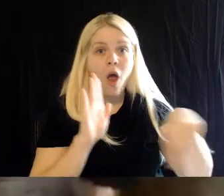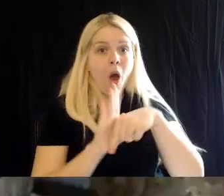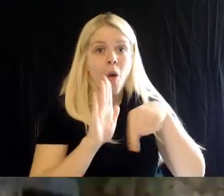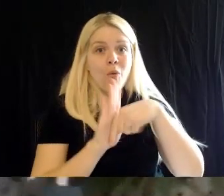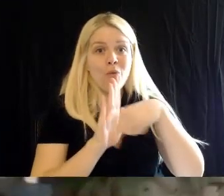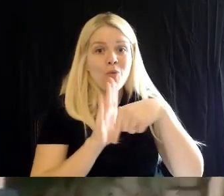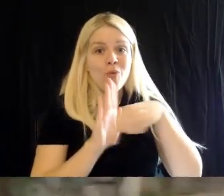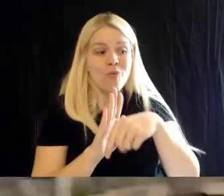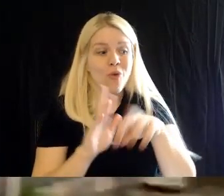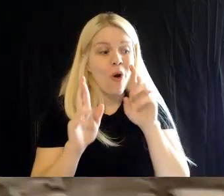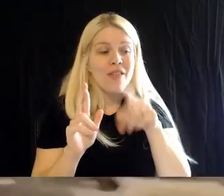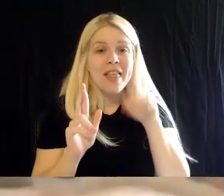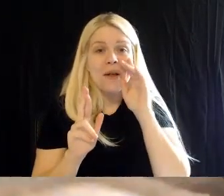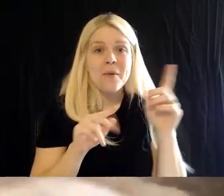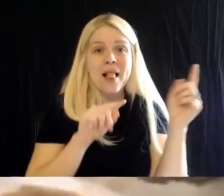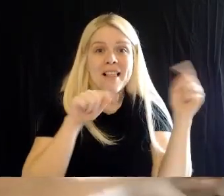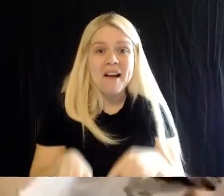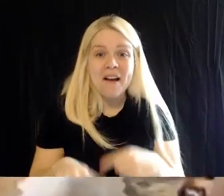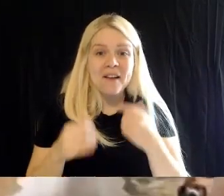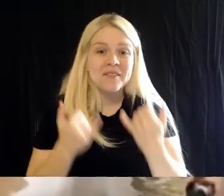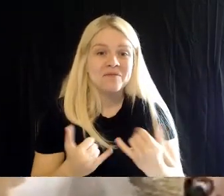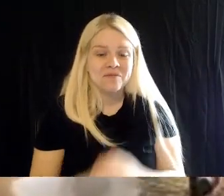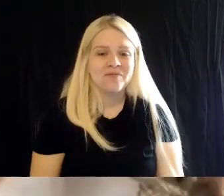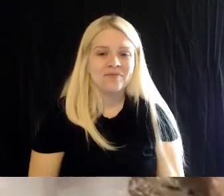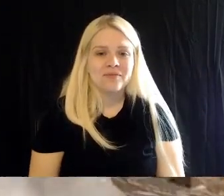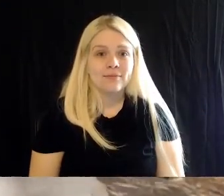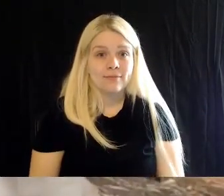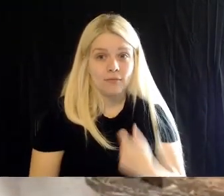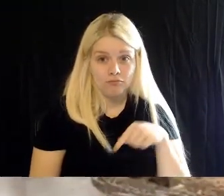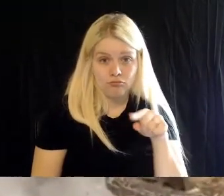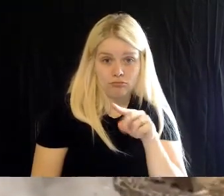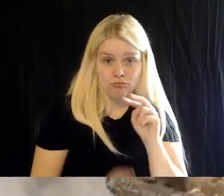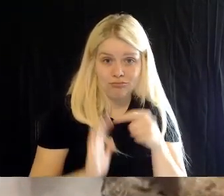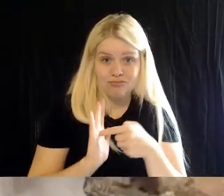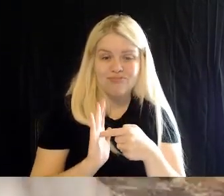come running over. Brad: So, should we be looking this way? Britt: Yeah.